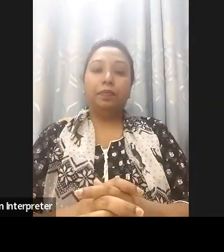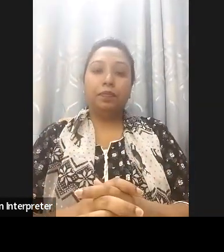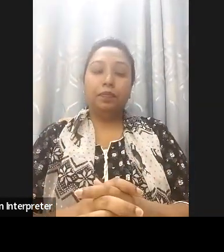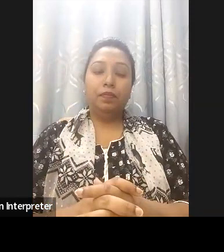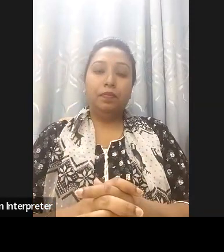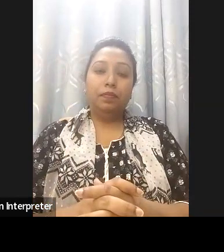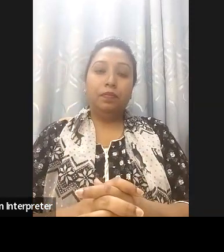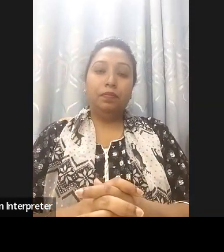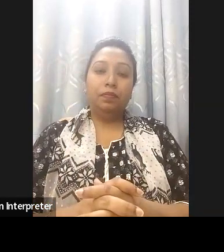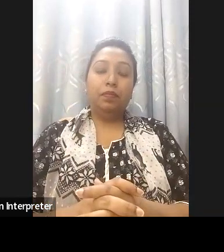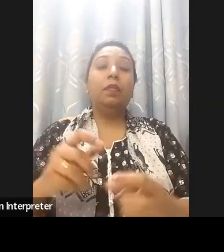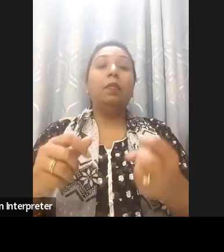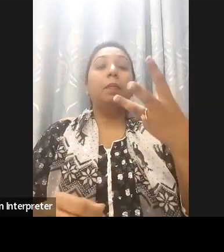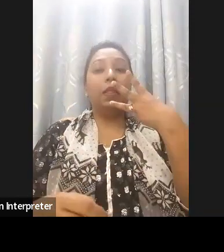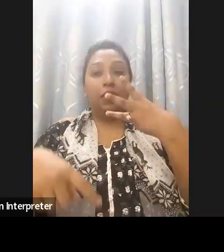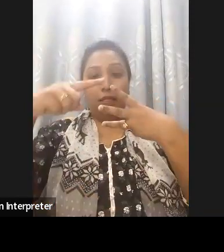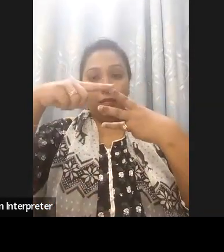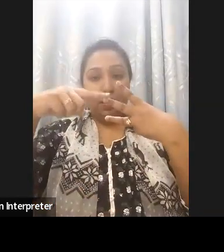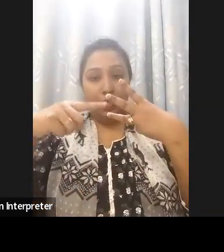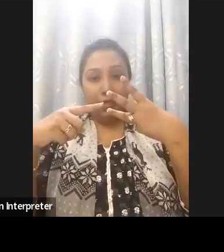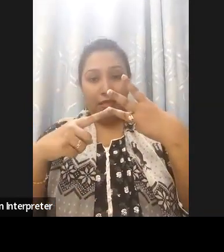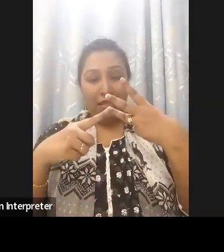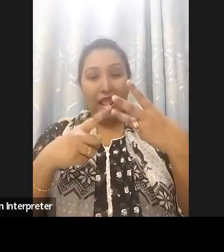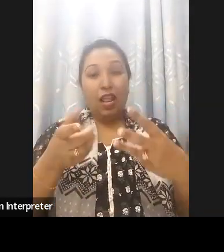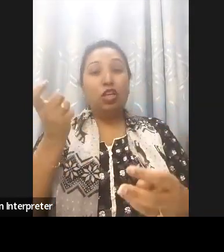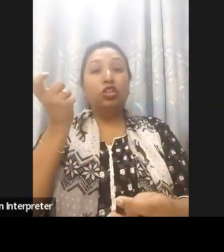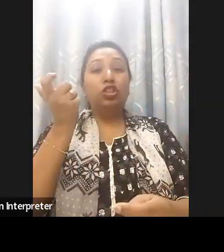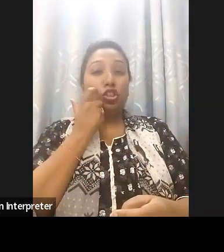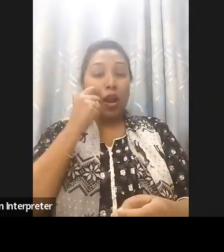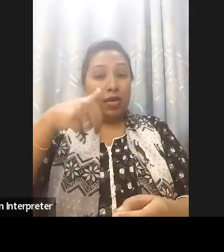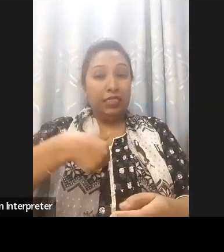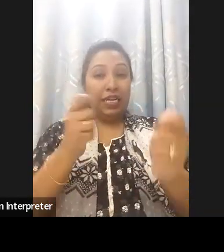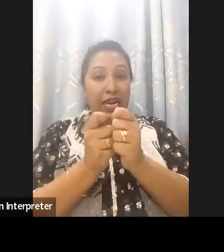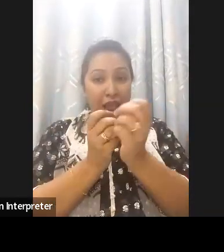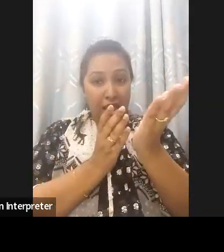these three commitments political commitment, legal commitment and Global commitment we come to a